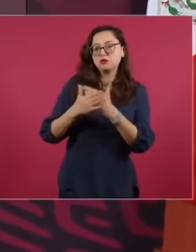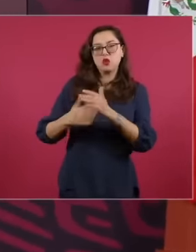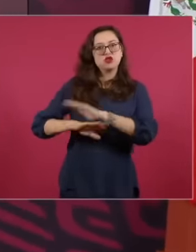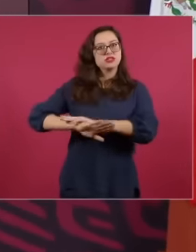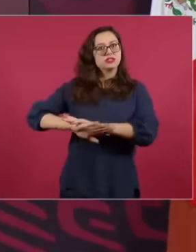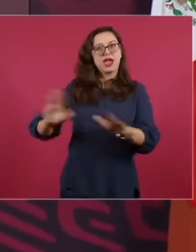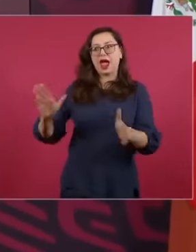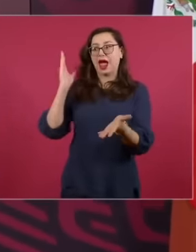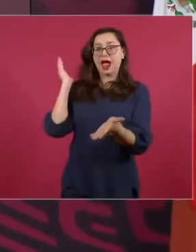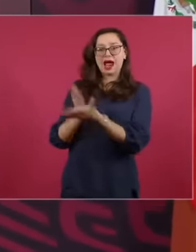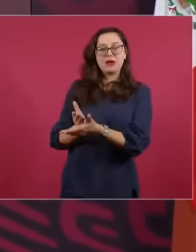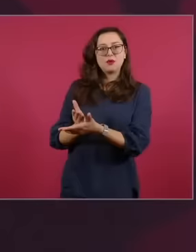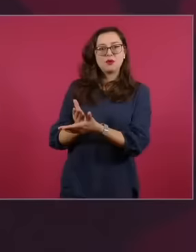if this reform is